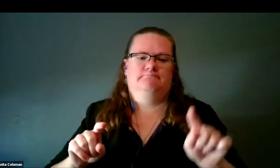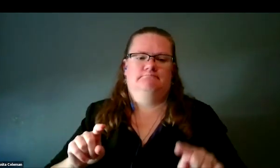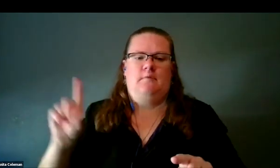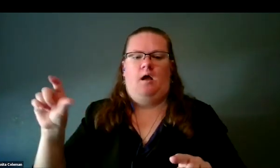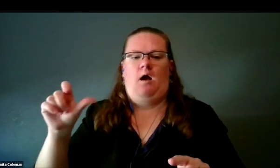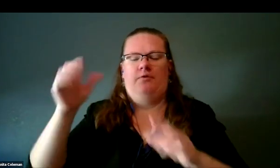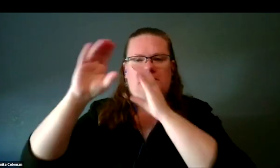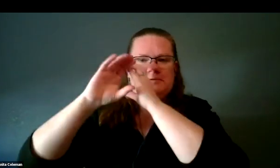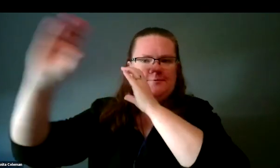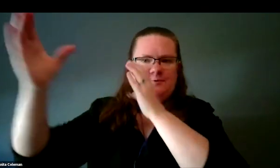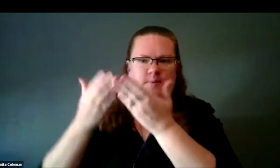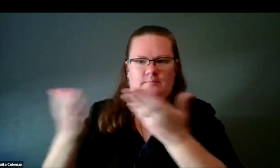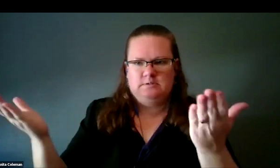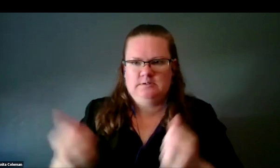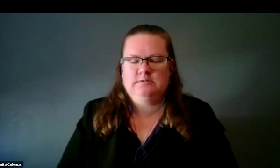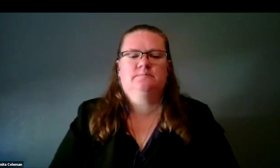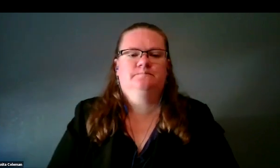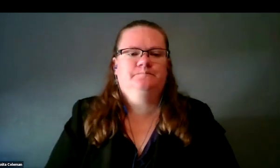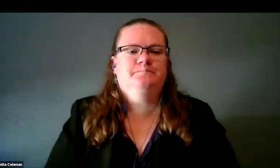as well for the ones that we've done.